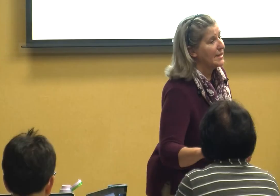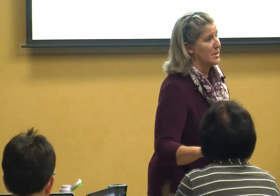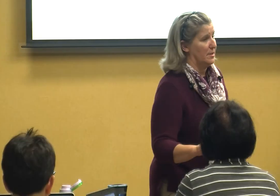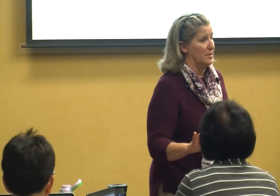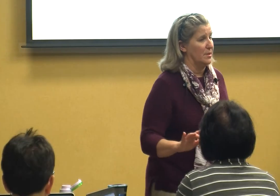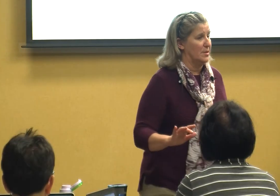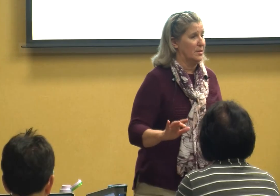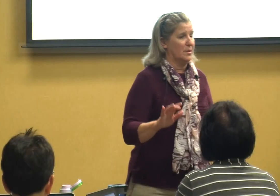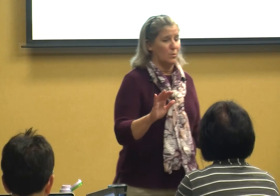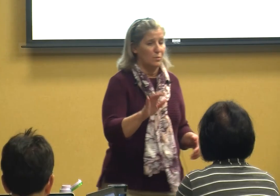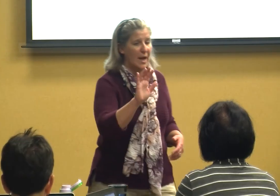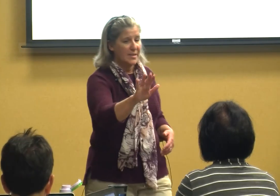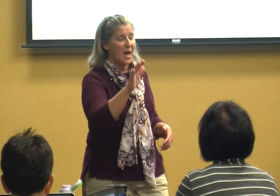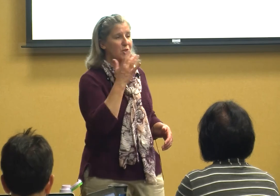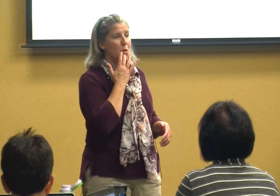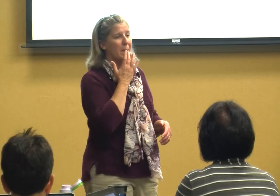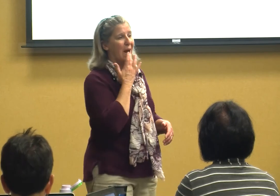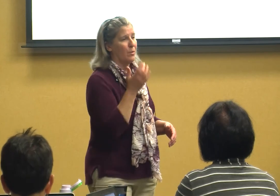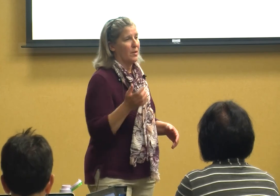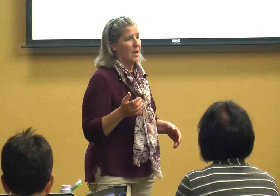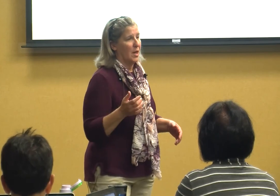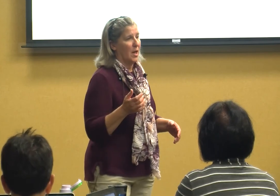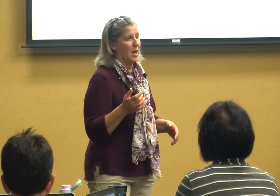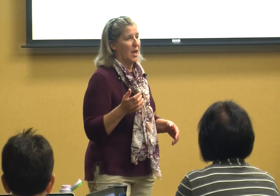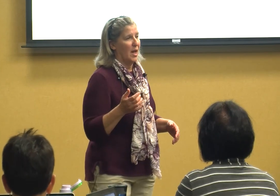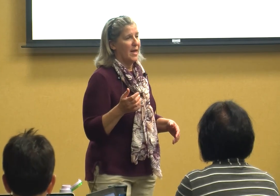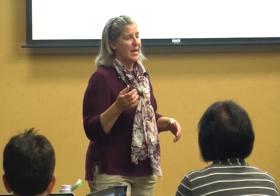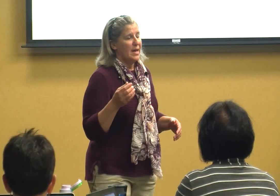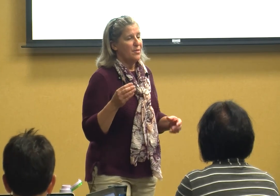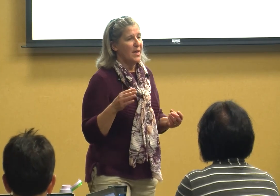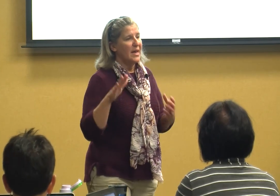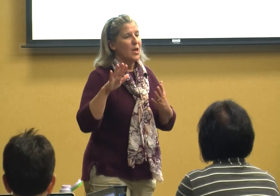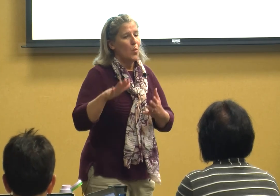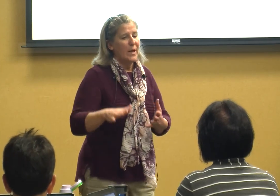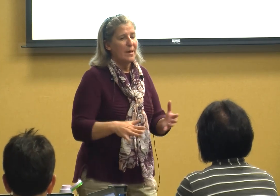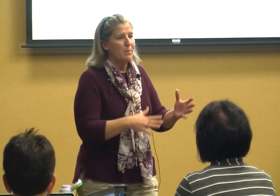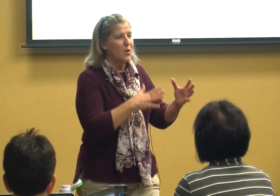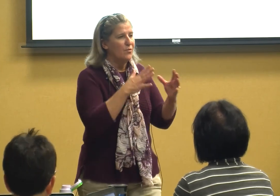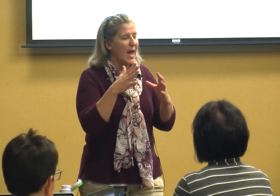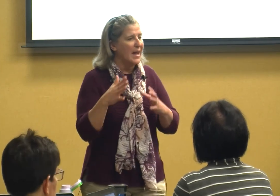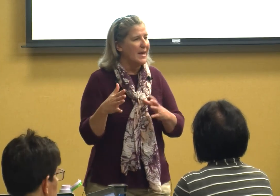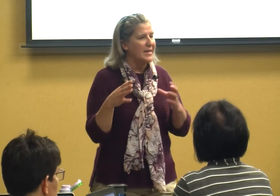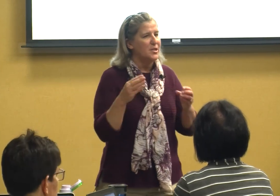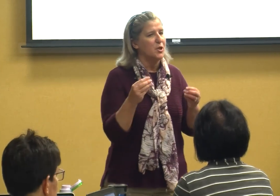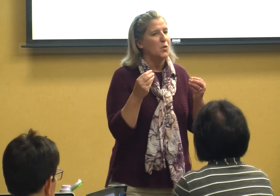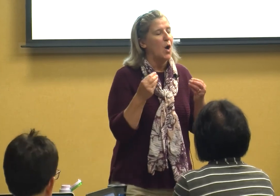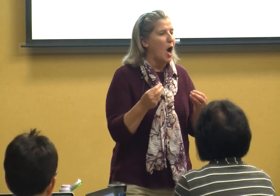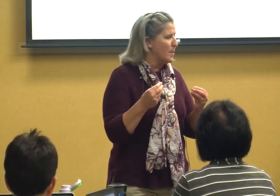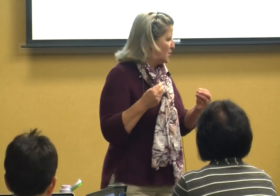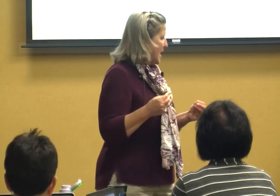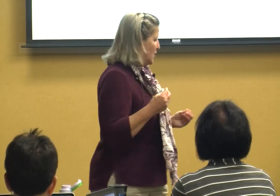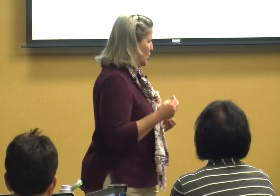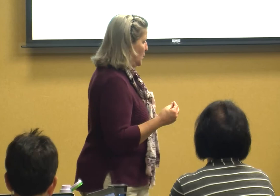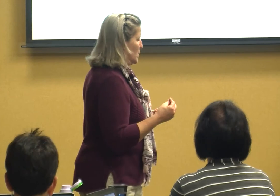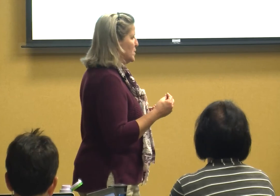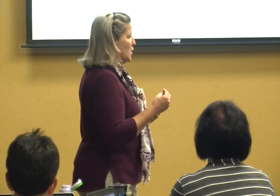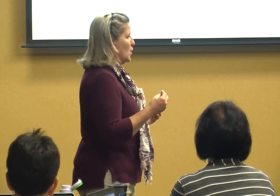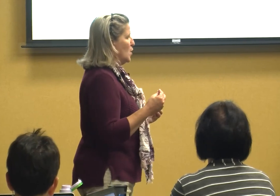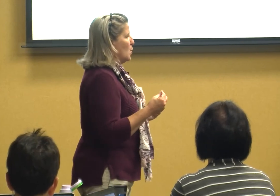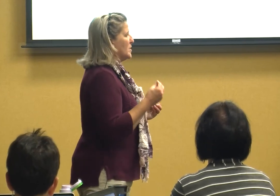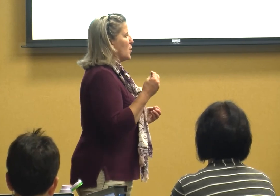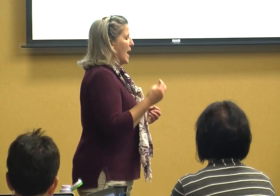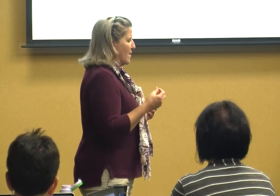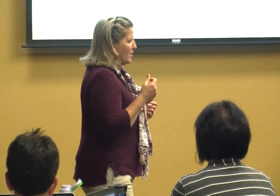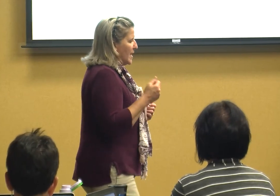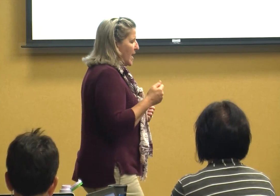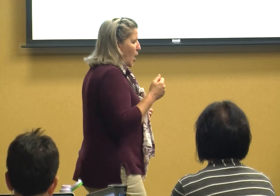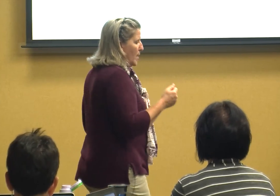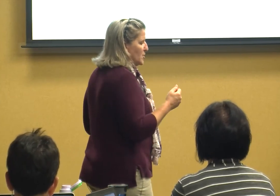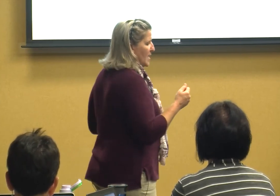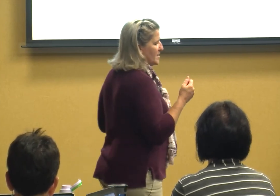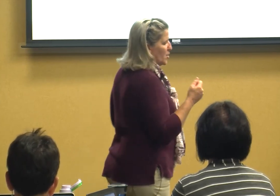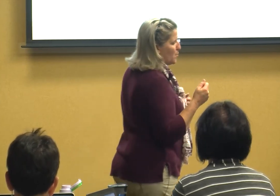and touch her mouth then we can move that into object cues which are everyday objects that are